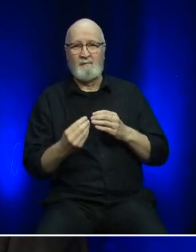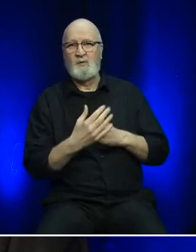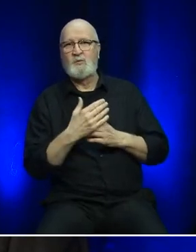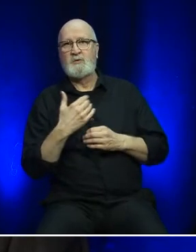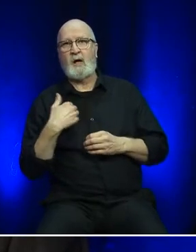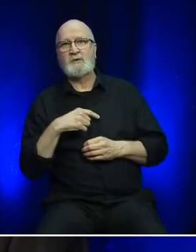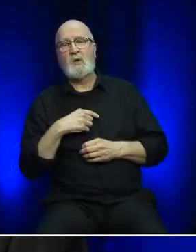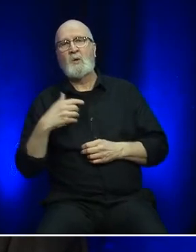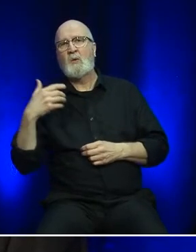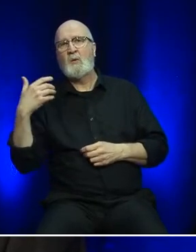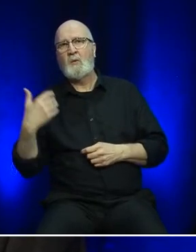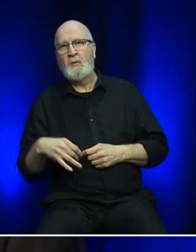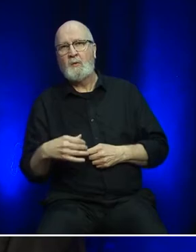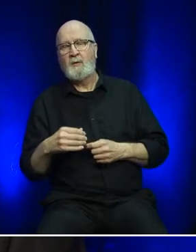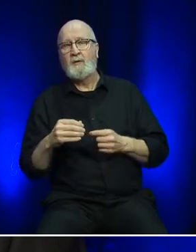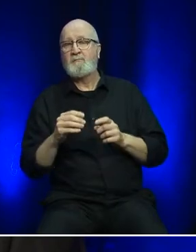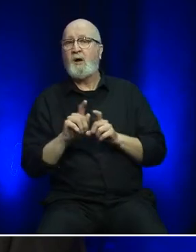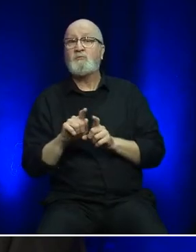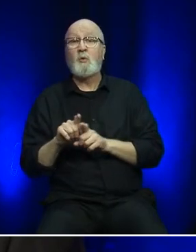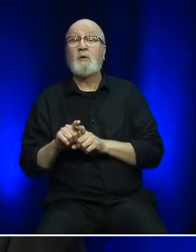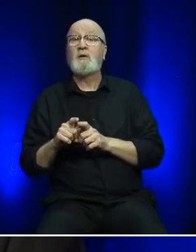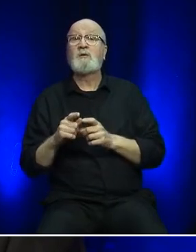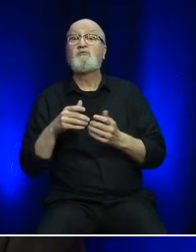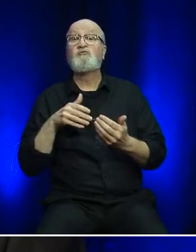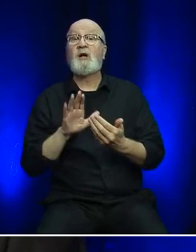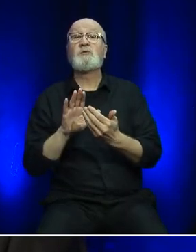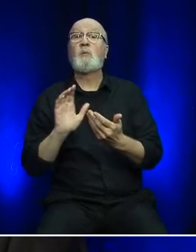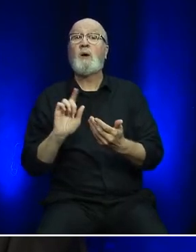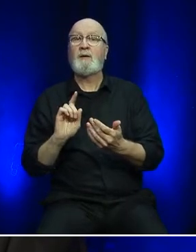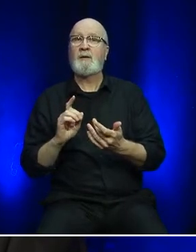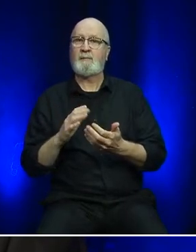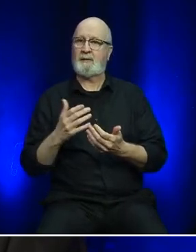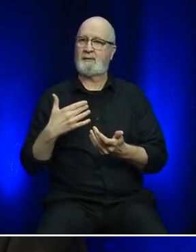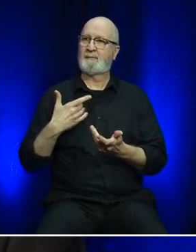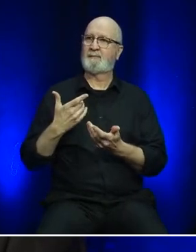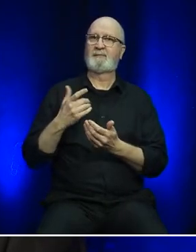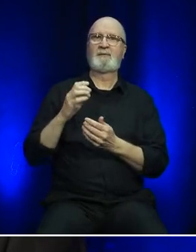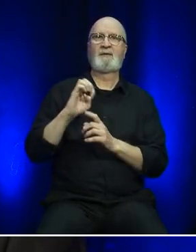the past couple of years, but we are also adjusting to a changing climate.